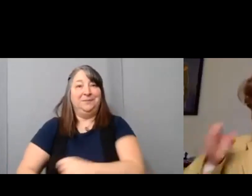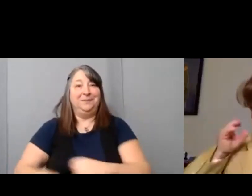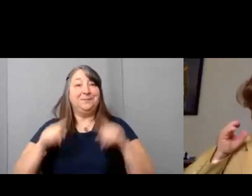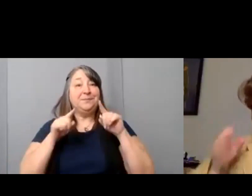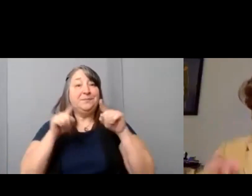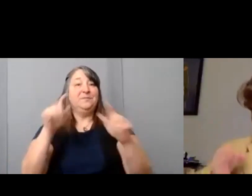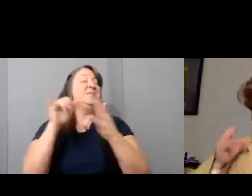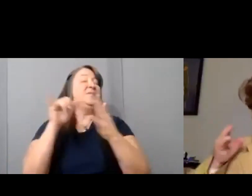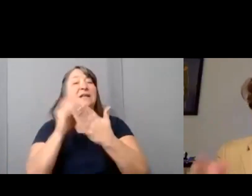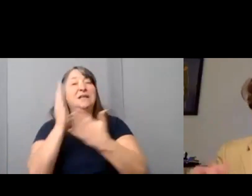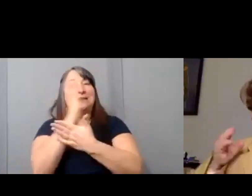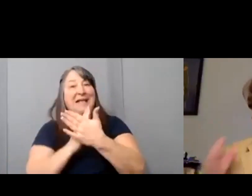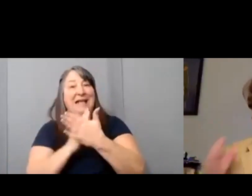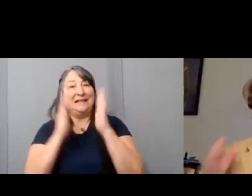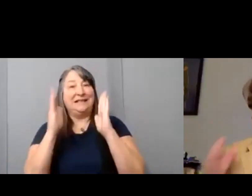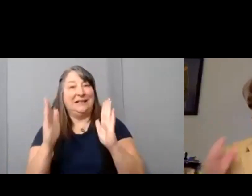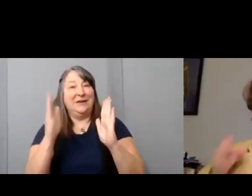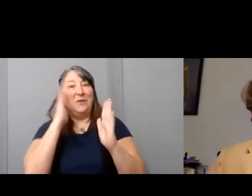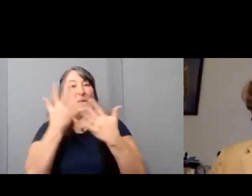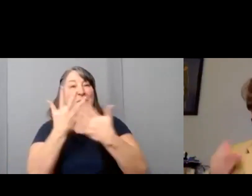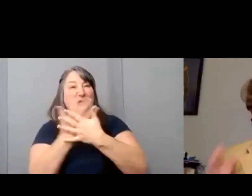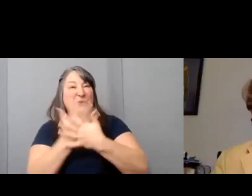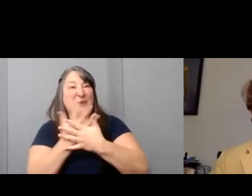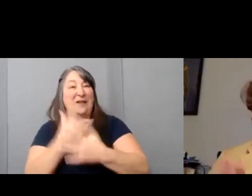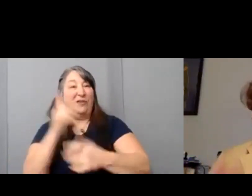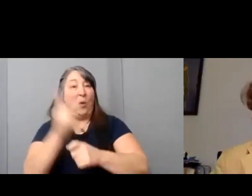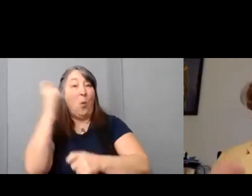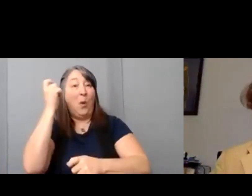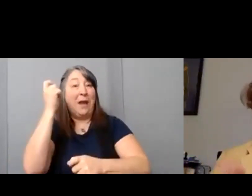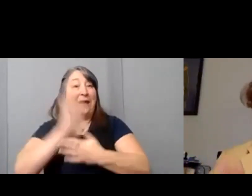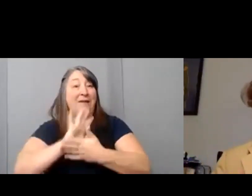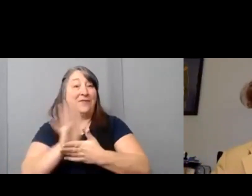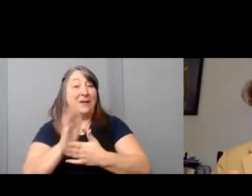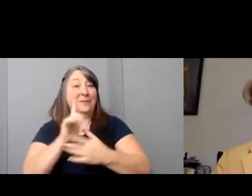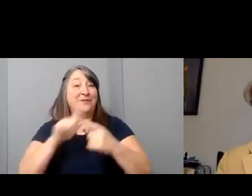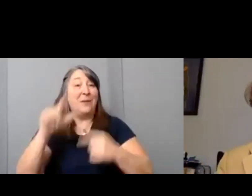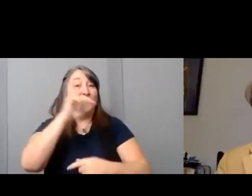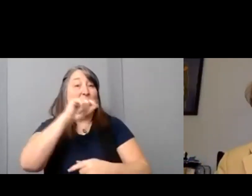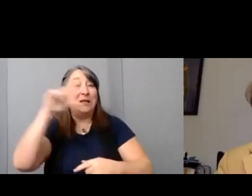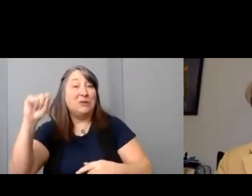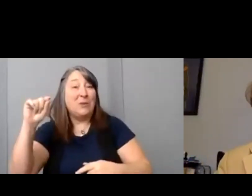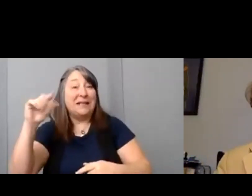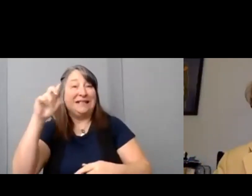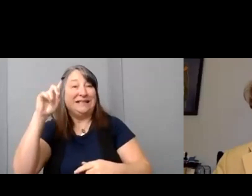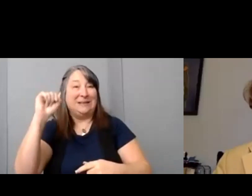going to screen the winning films from the 2020 Easterseals Disability Film Challenge,